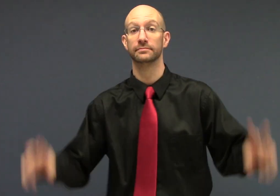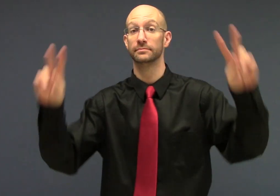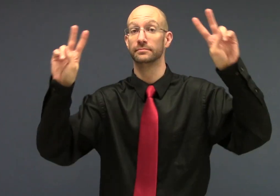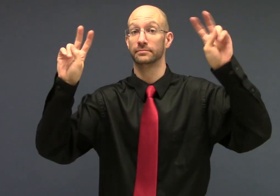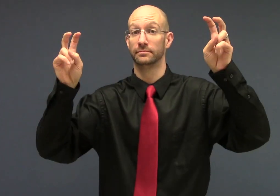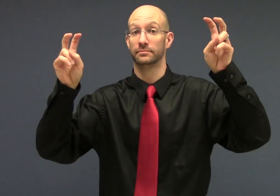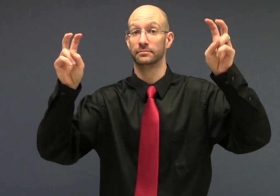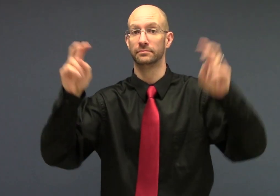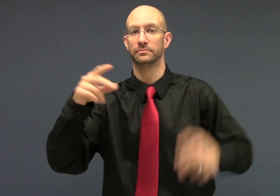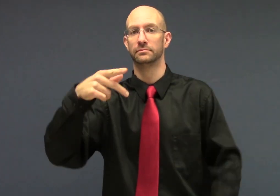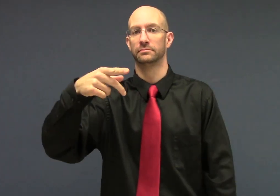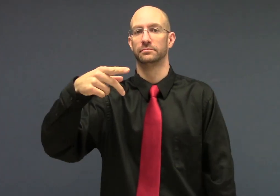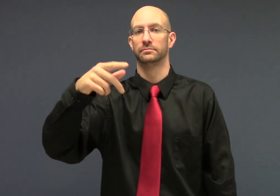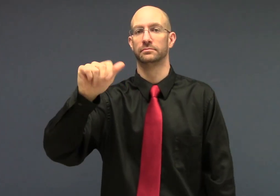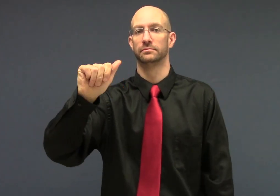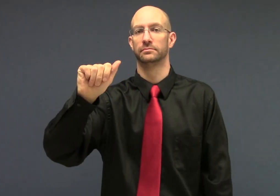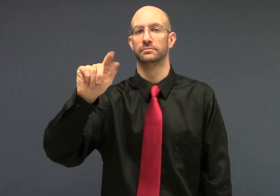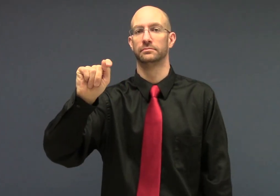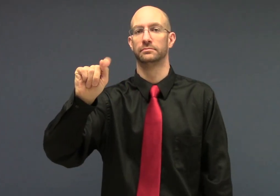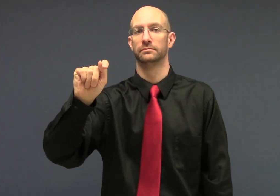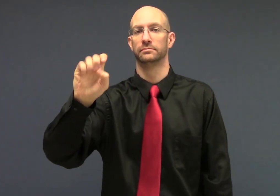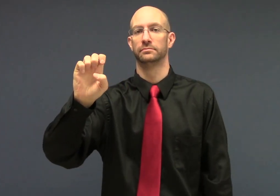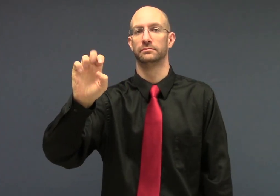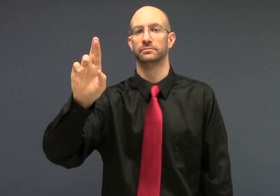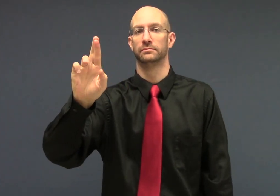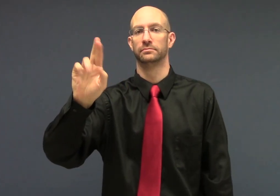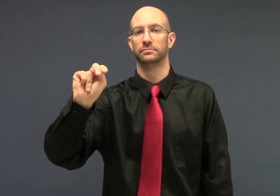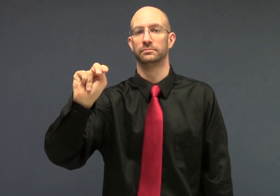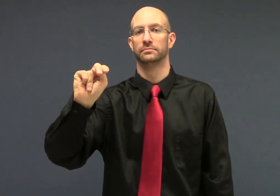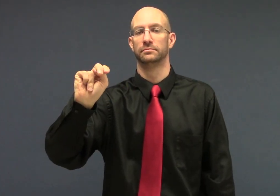This is titled, "PATTERN."